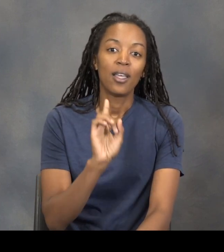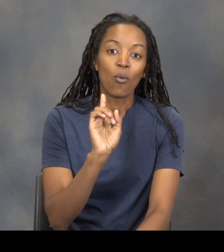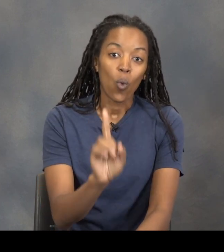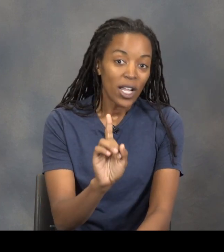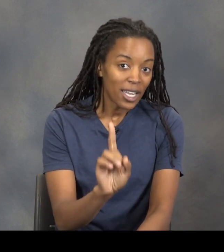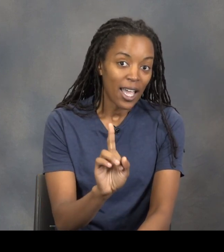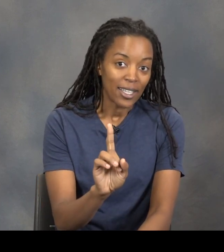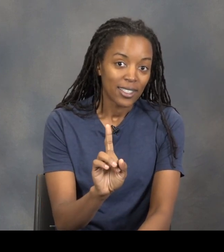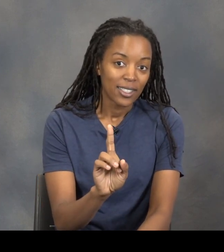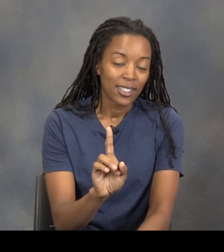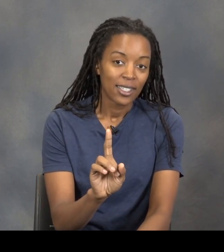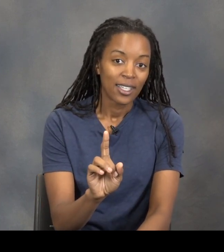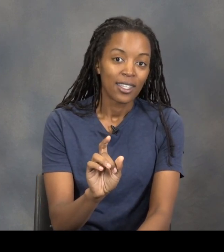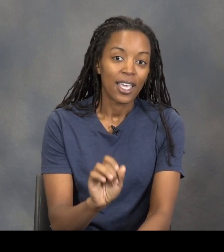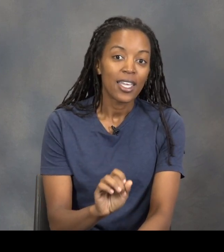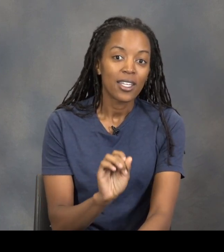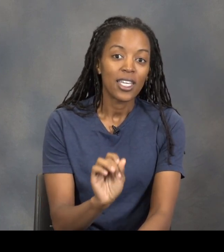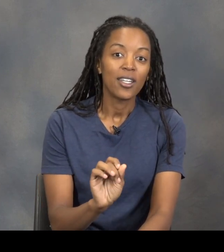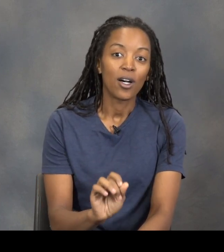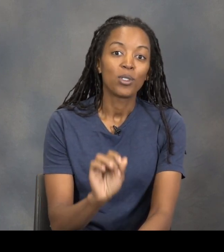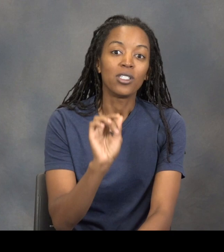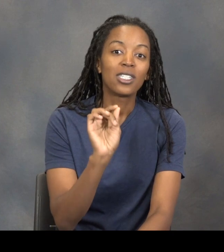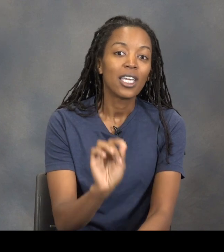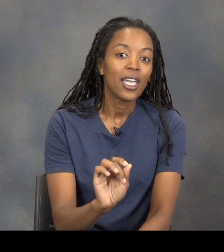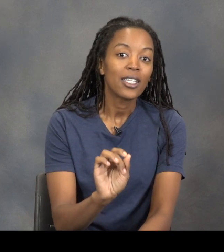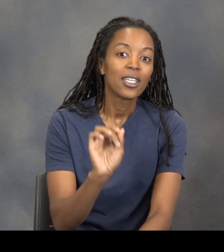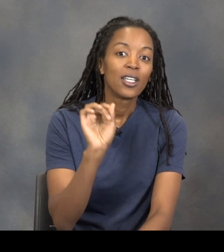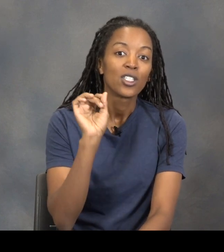one night they could eat up to 10 to